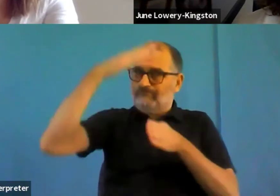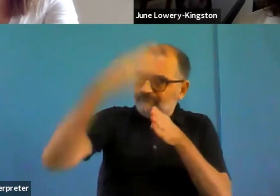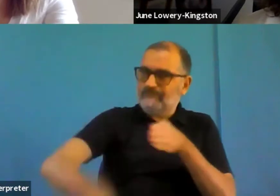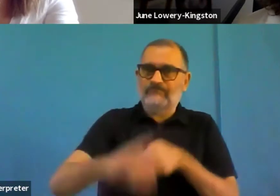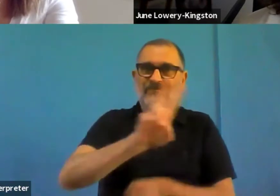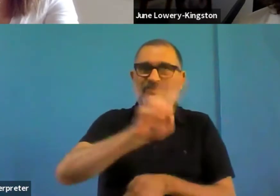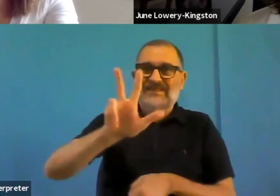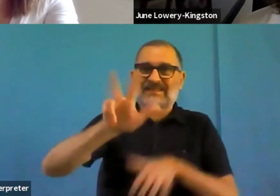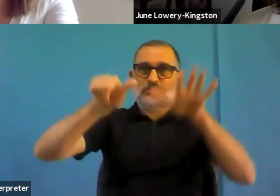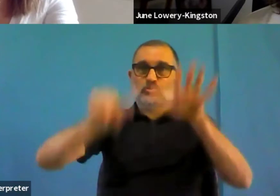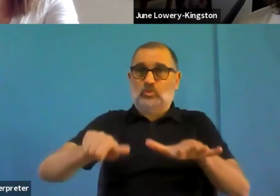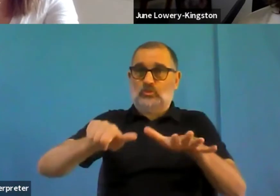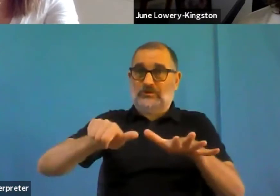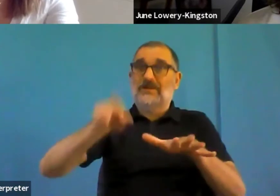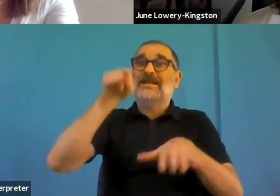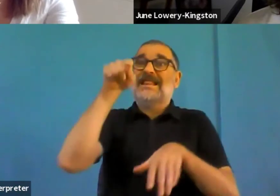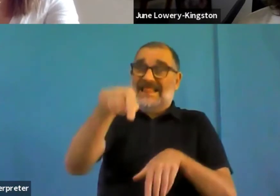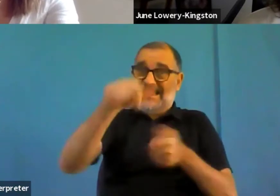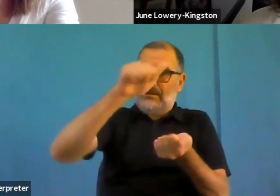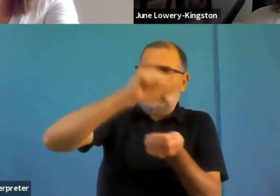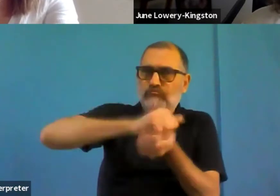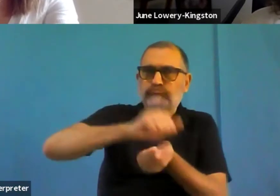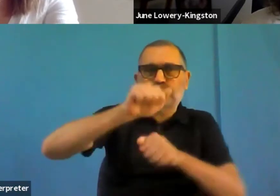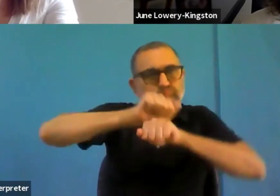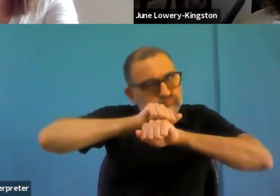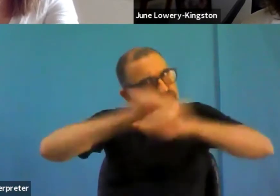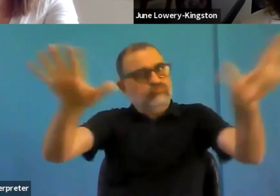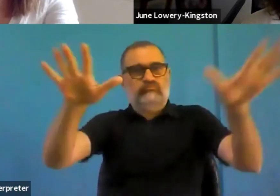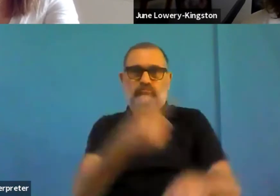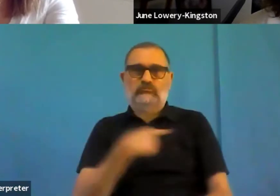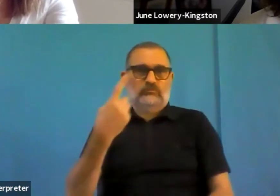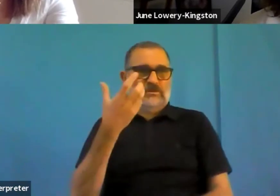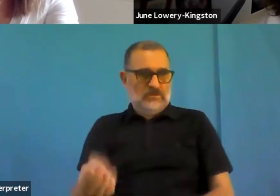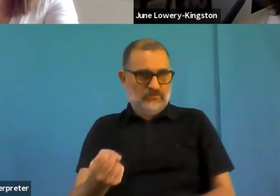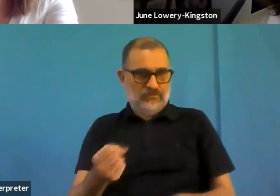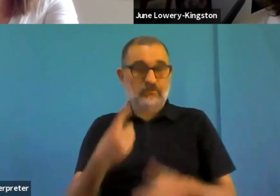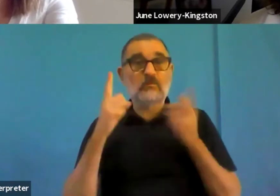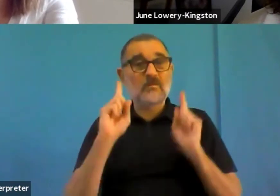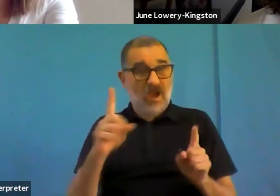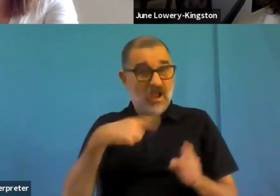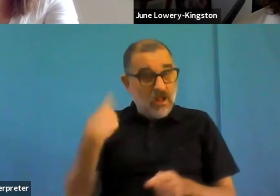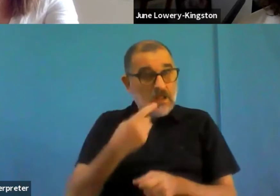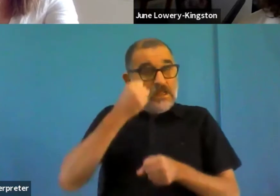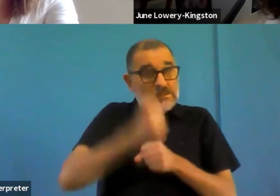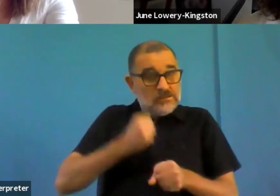So a word about the public consultation. And I think hopefully this fits in with what Barbara was saying, where some things can